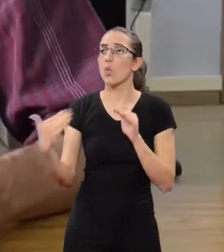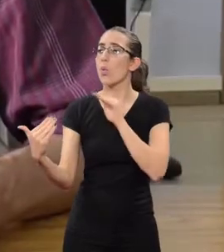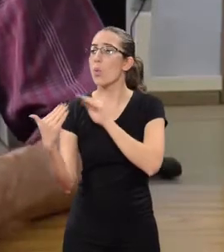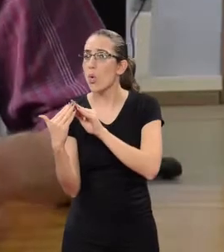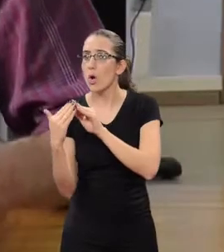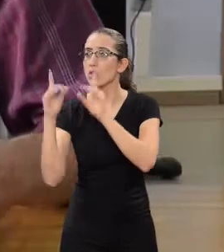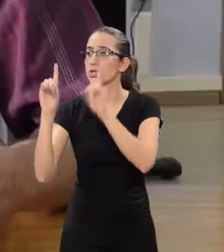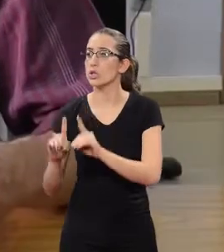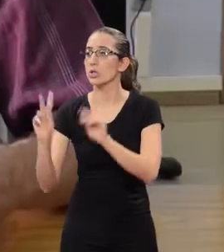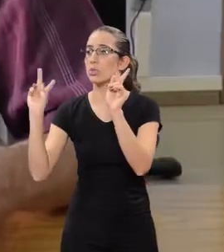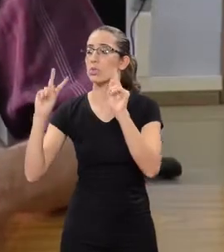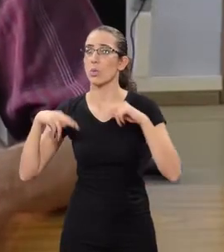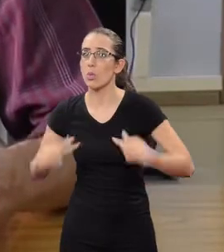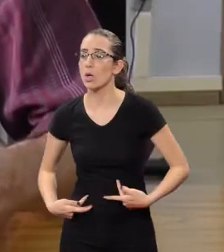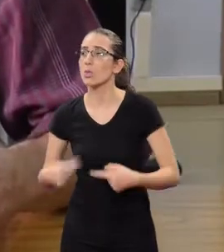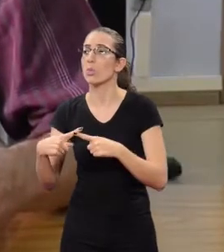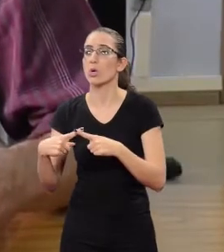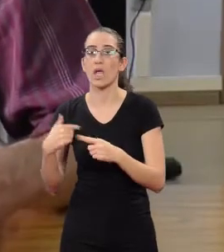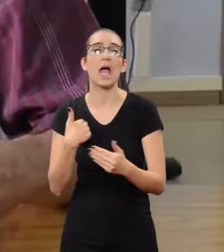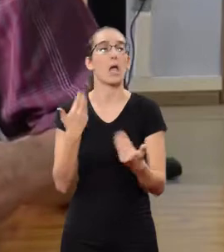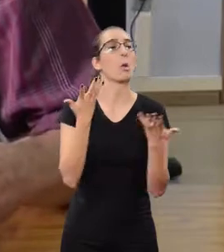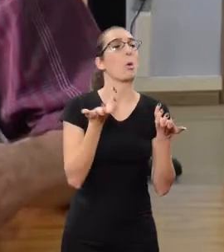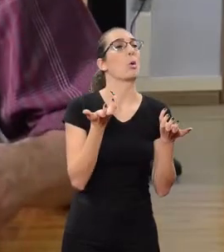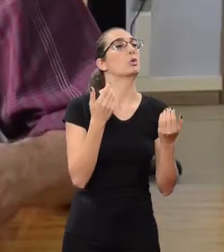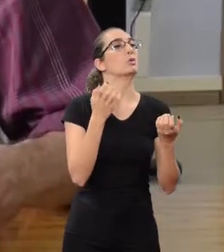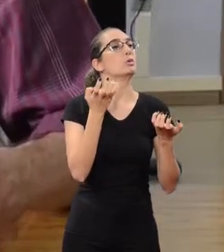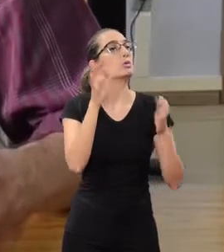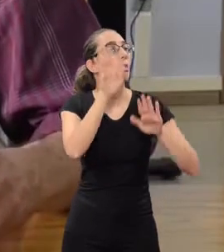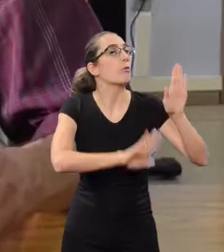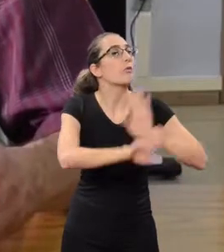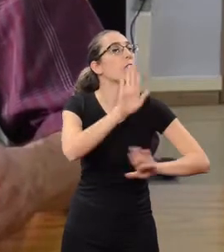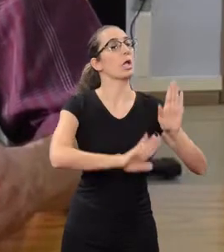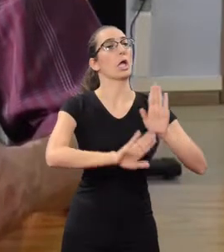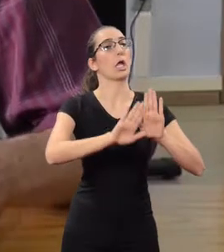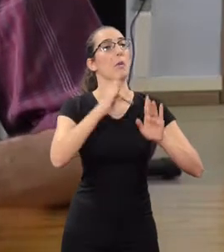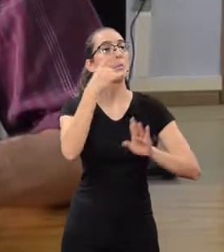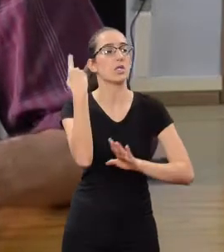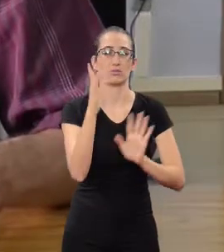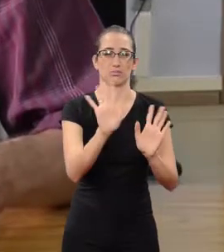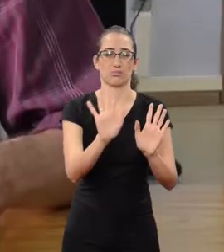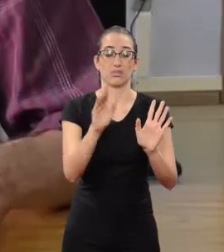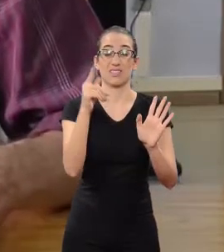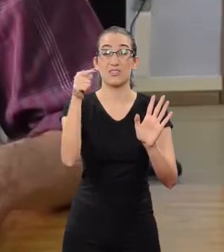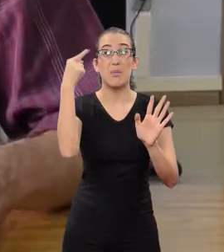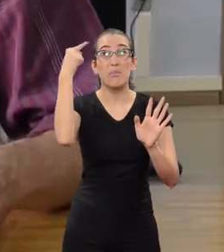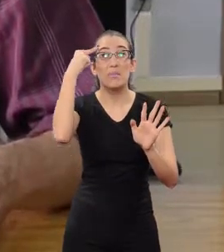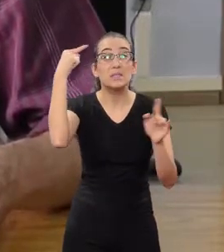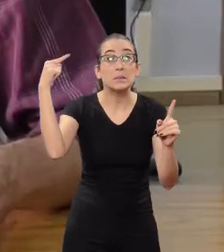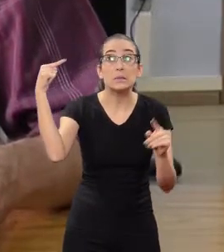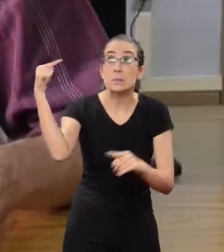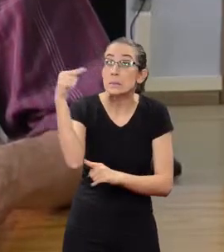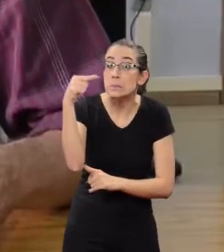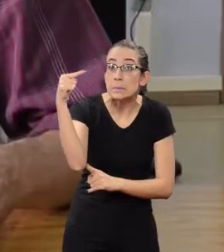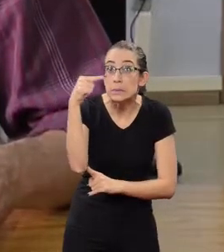I'm not in favor of Human Rights only to defend criminals, which is a wrong view in Brazil